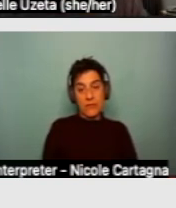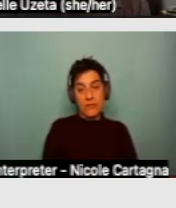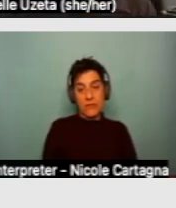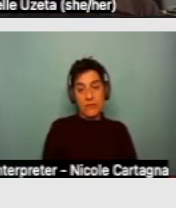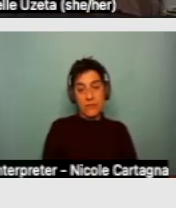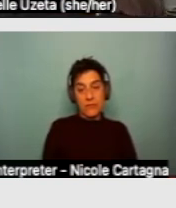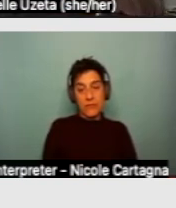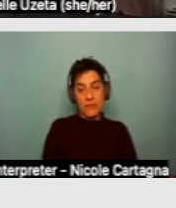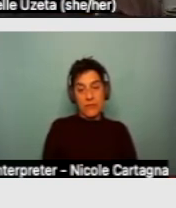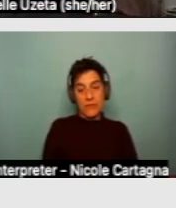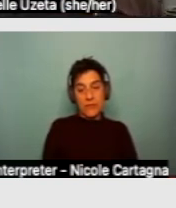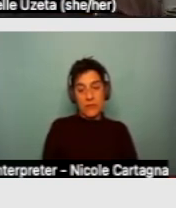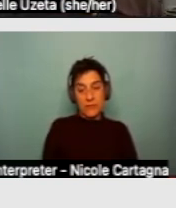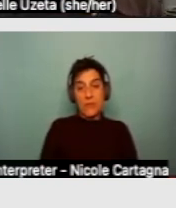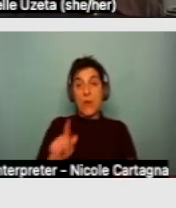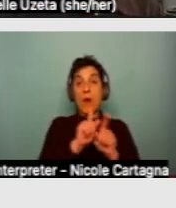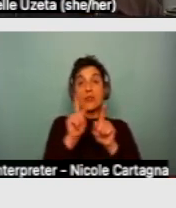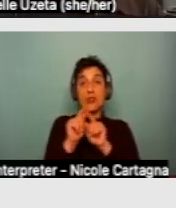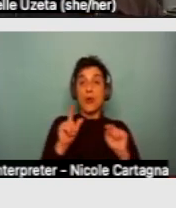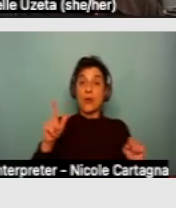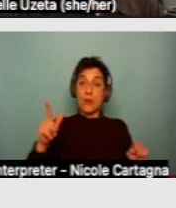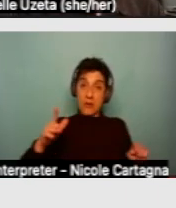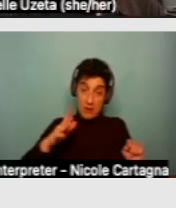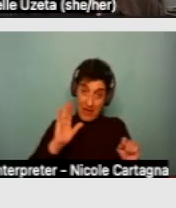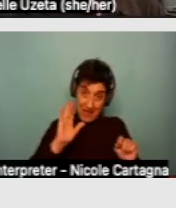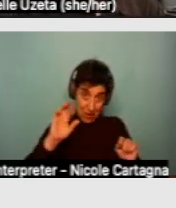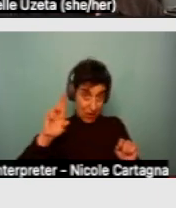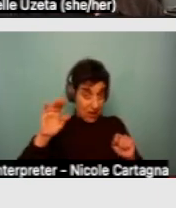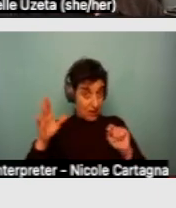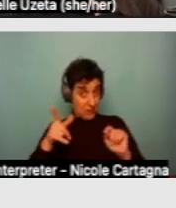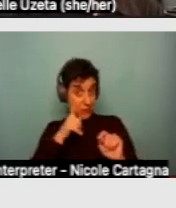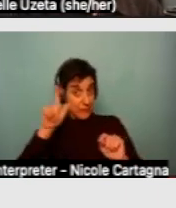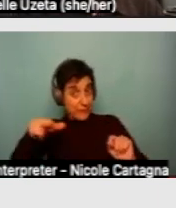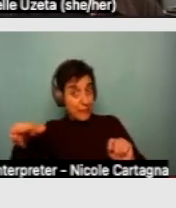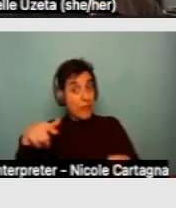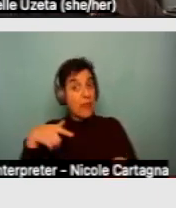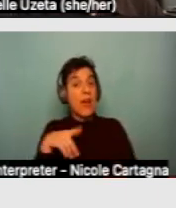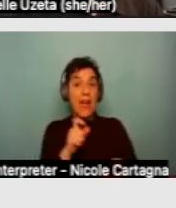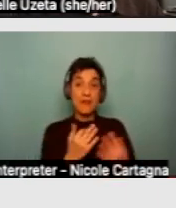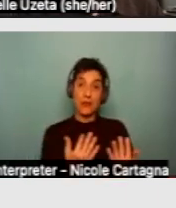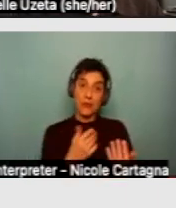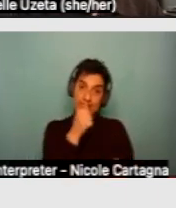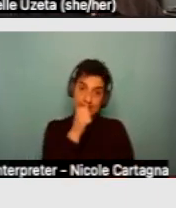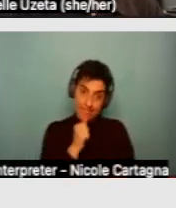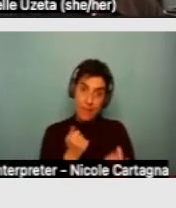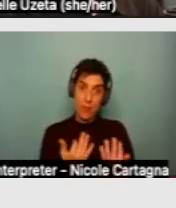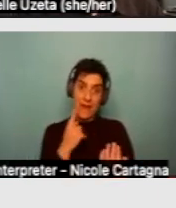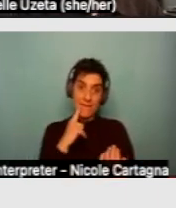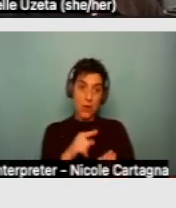clients time to go through the IPP process, to gain approval for needed services and supports. Because, again, that is a process.